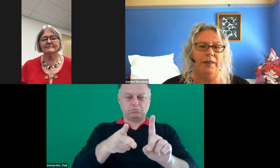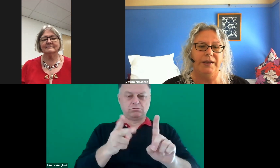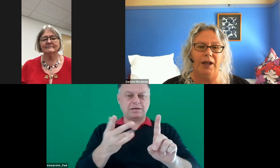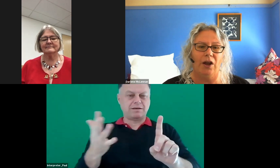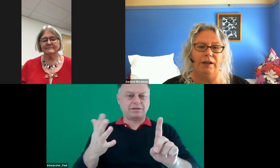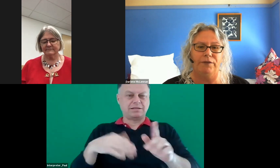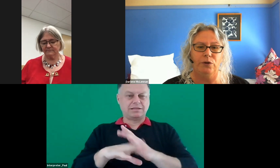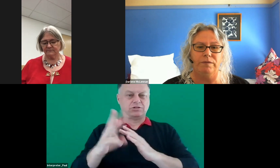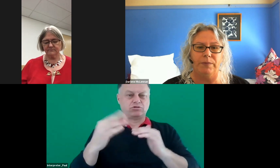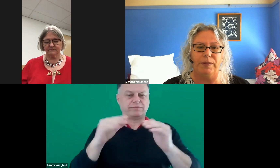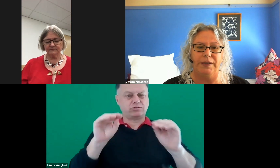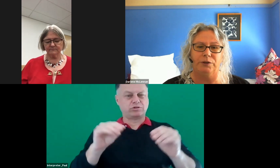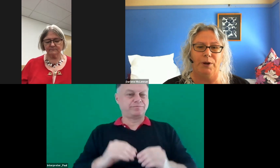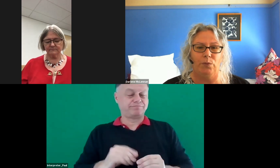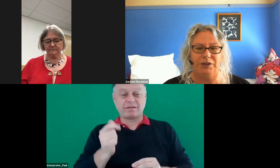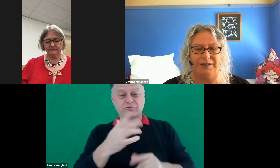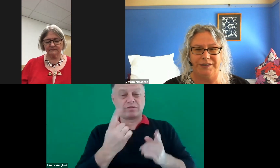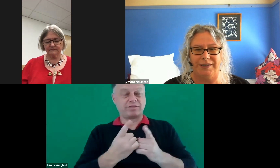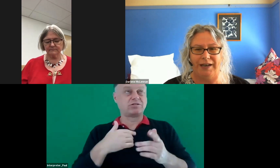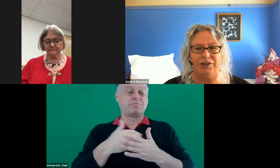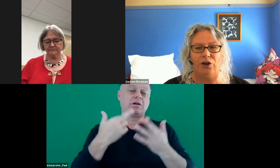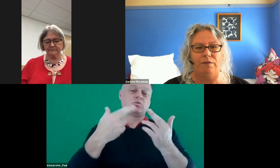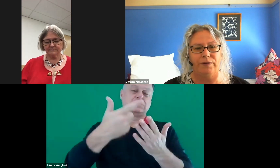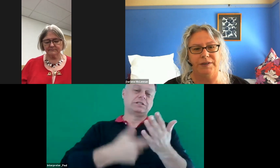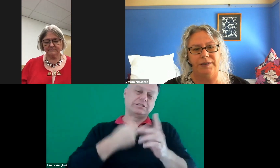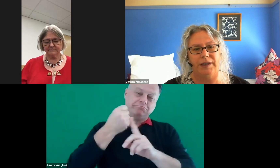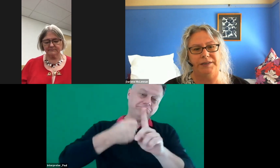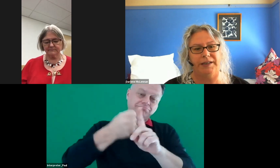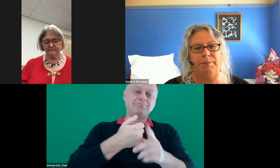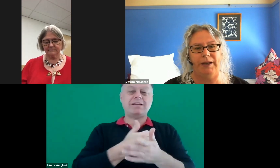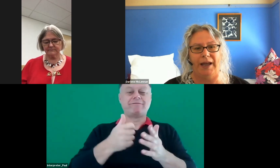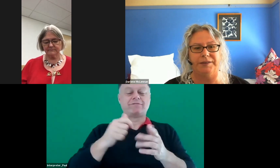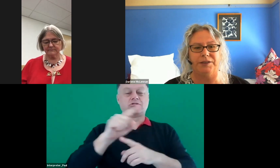These are only a few of the things on my wish list and each conference the list gets bigger as it's